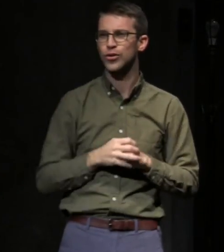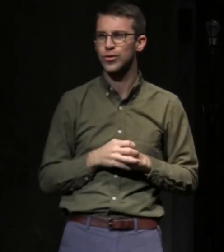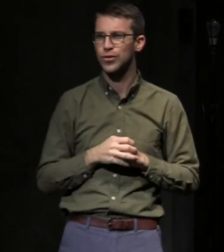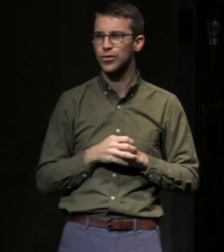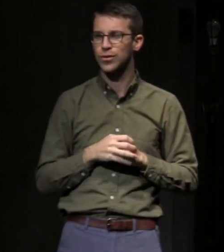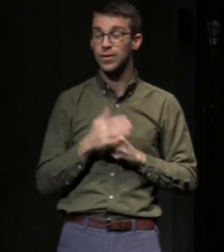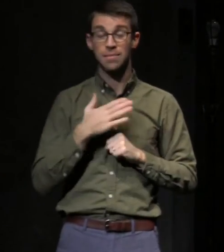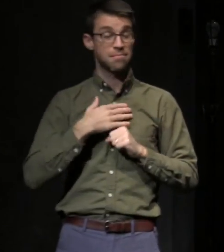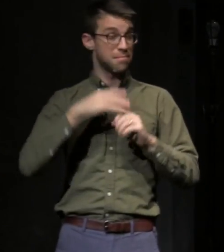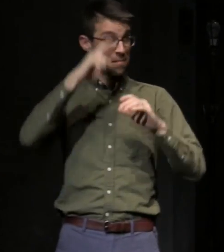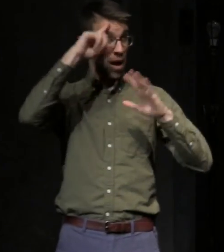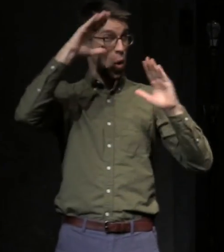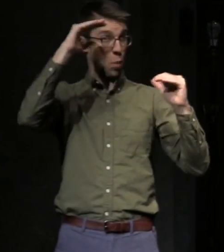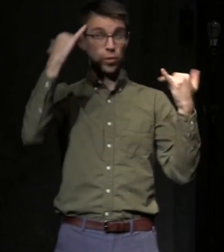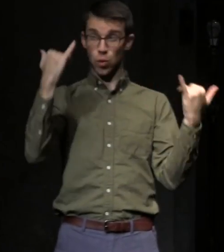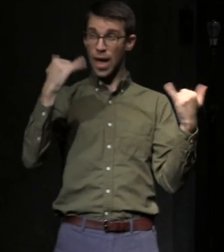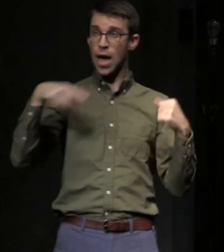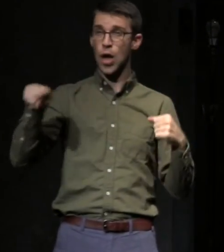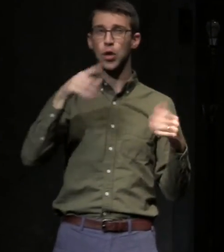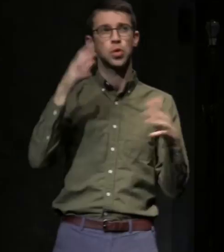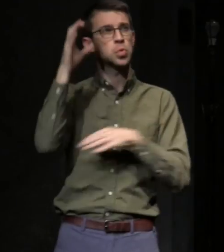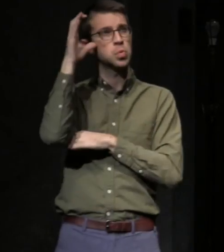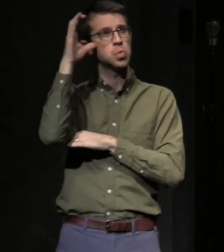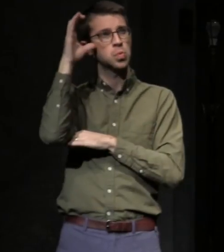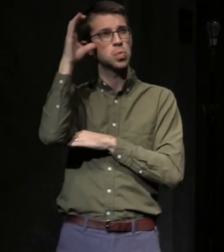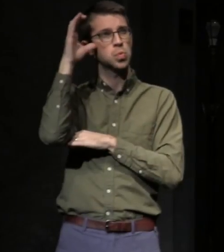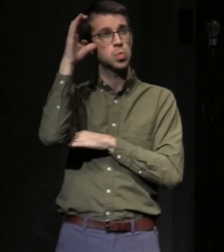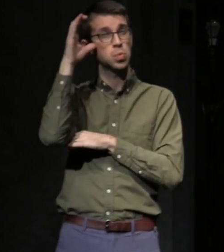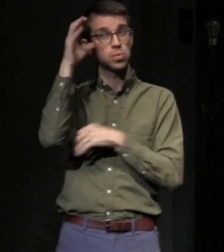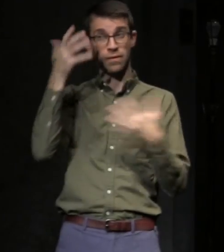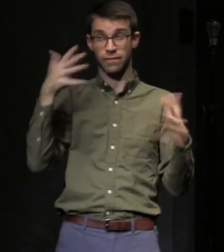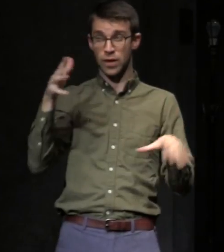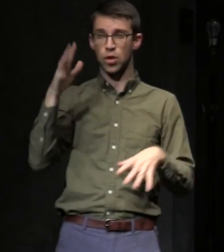you hear from some of these people, you'll walk back to your office and think about what